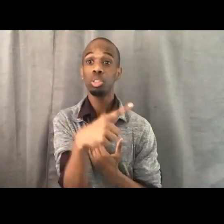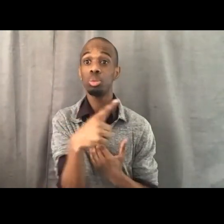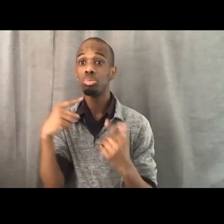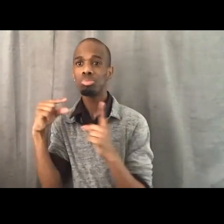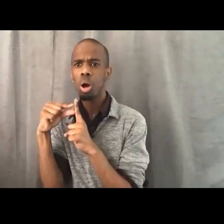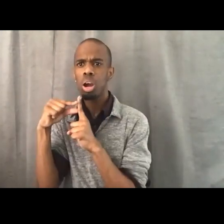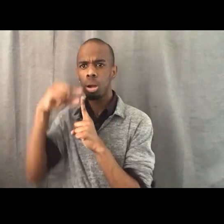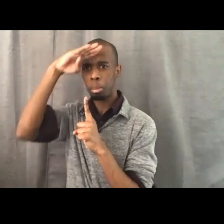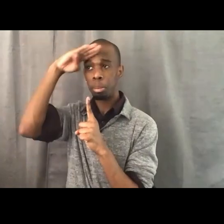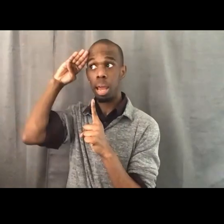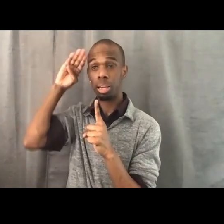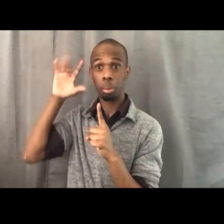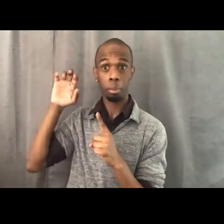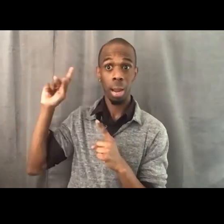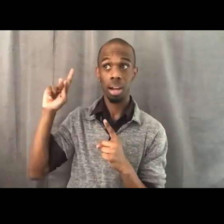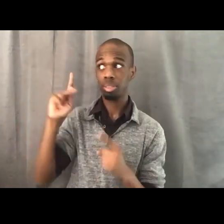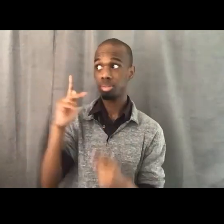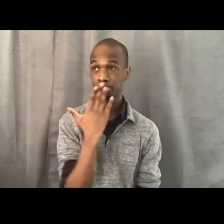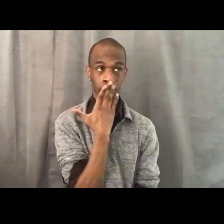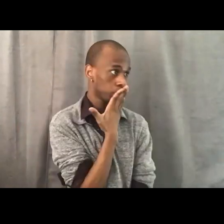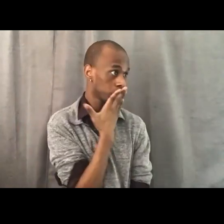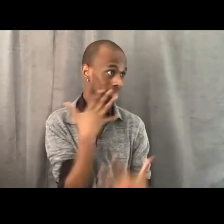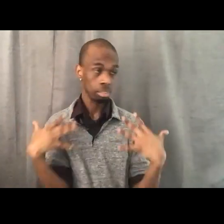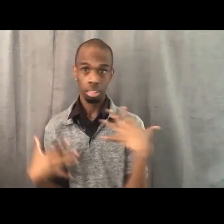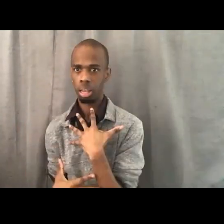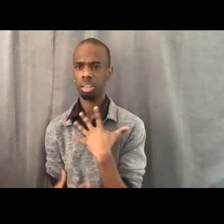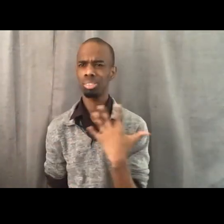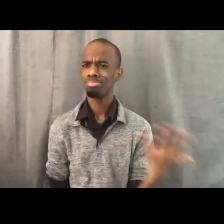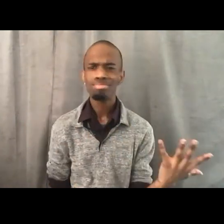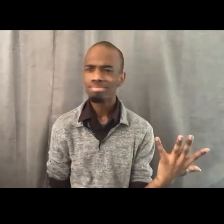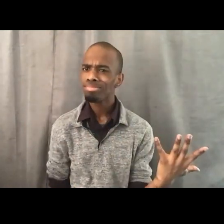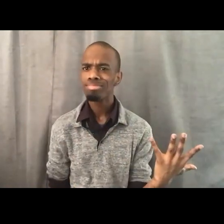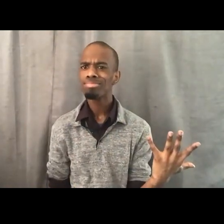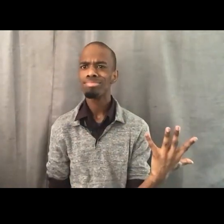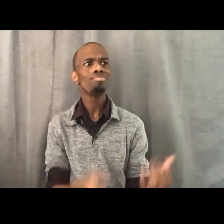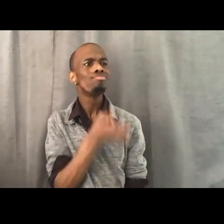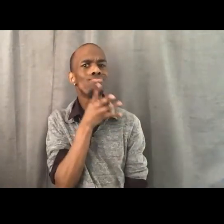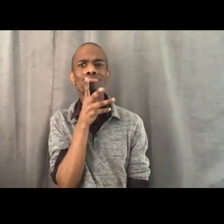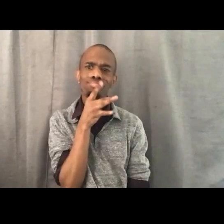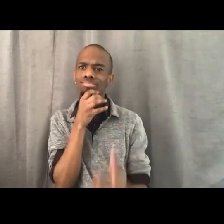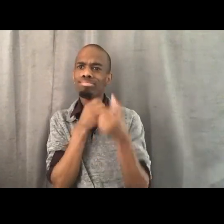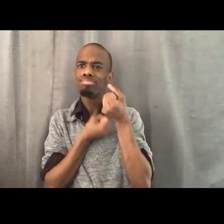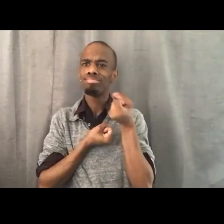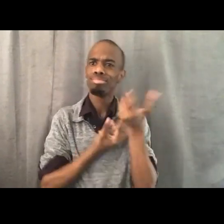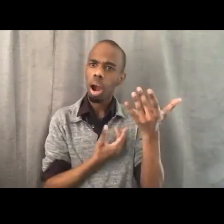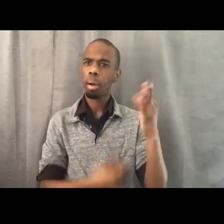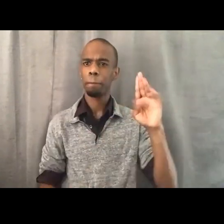we've gotten beyond the George Floyd moment. No, the struggle for Black Freedom is a constant struggle.